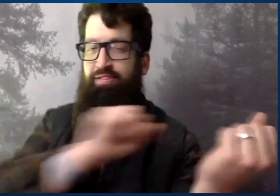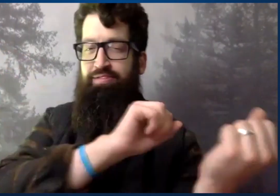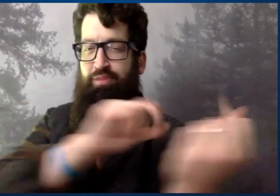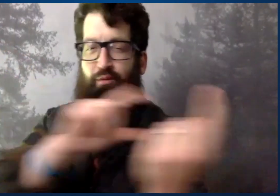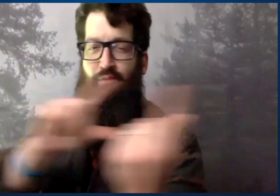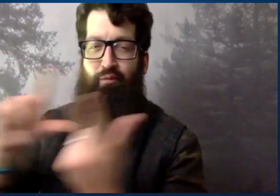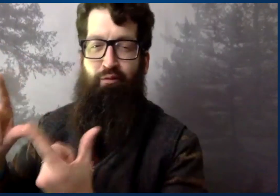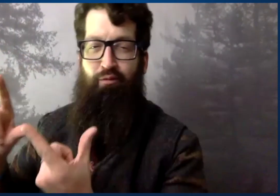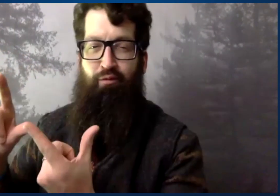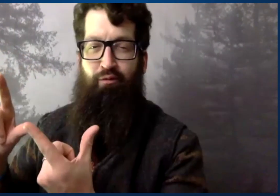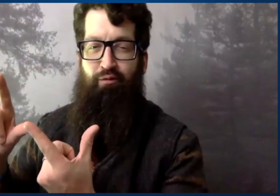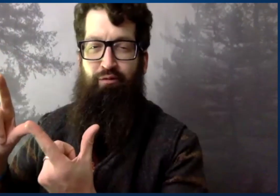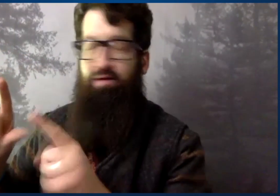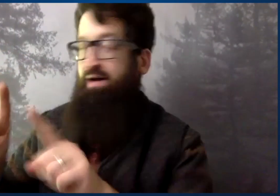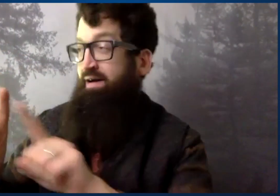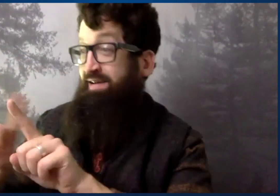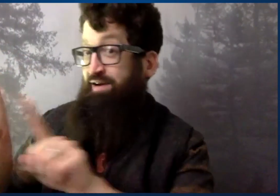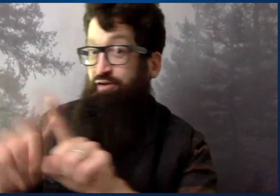It's a beautiful engine.